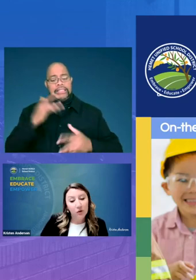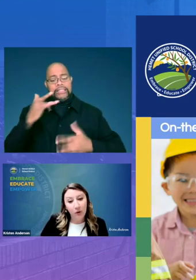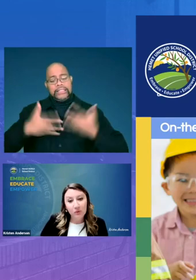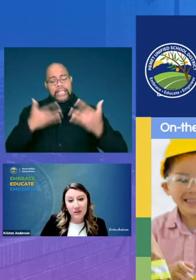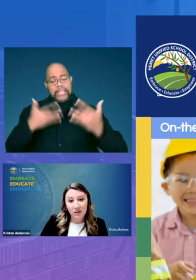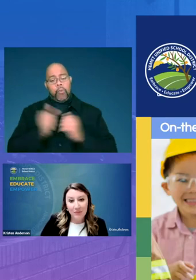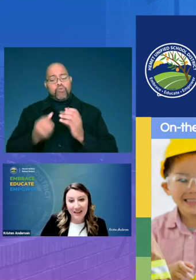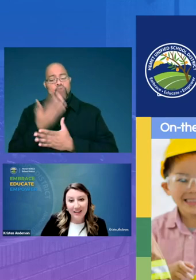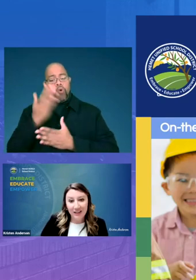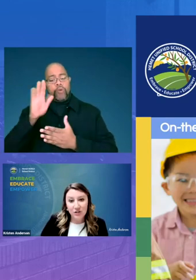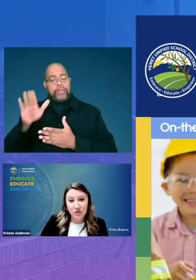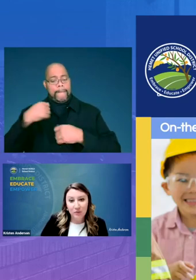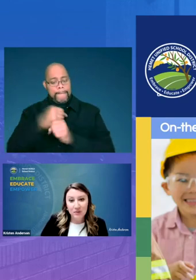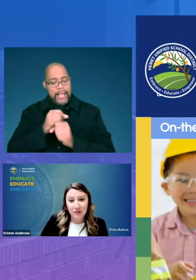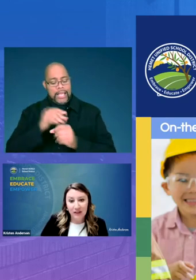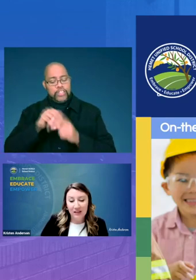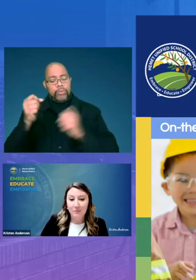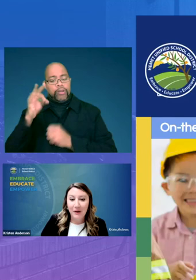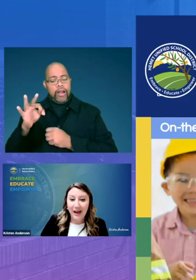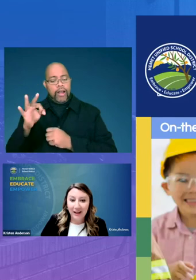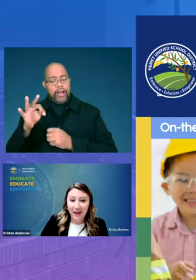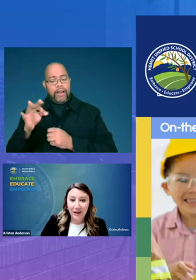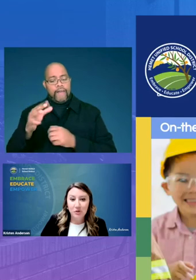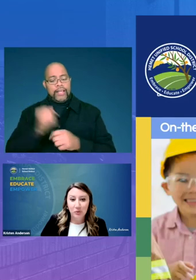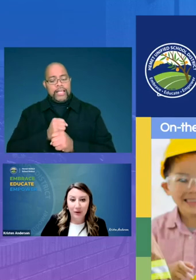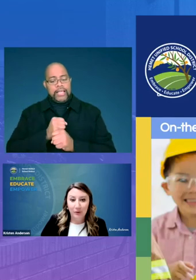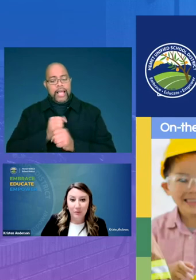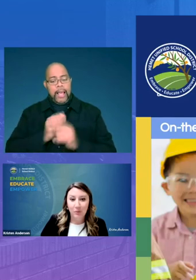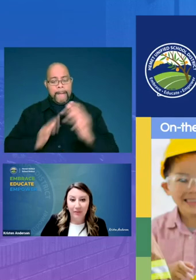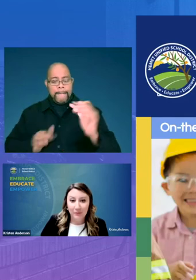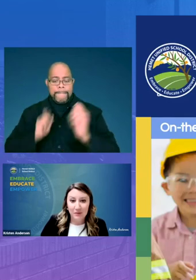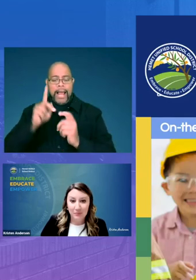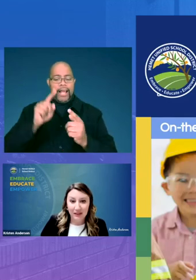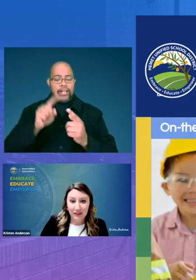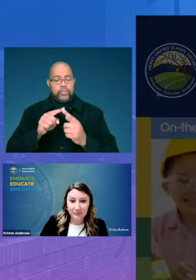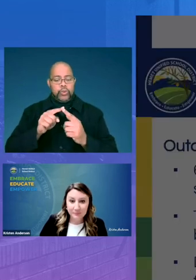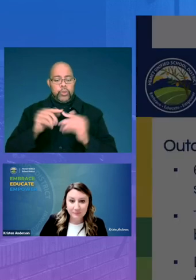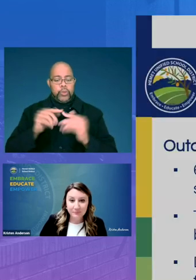growth that they're making in terms of getting them back up to where we would want them to be